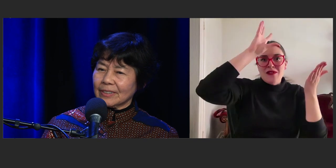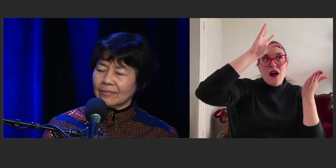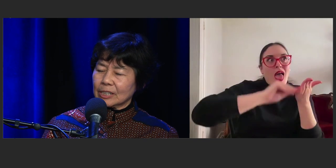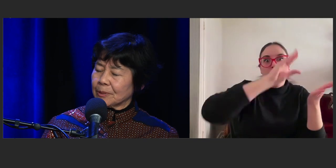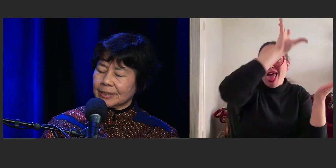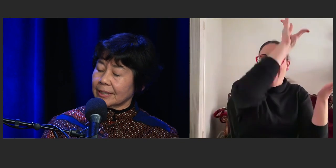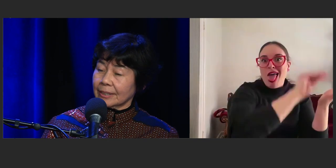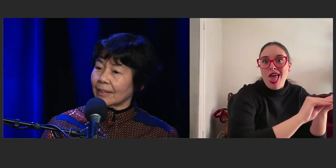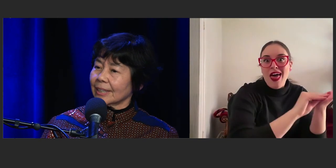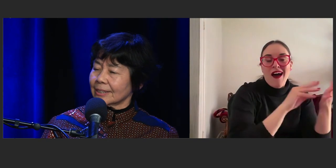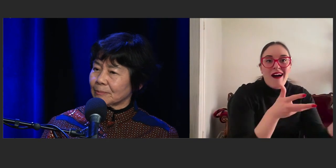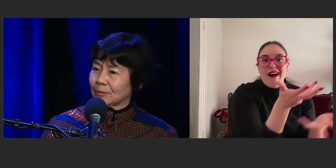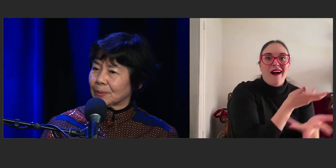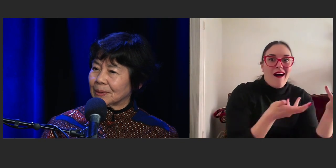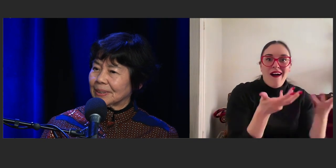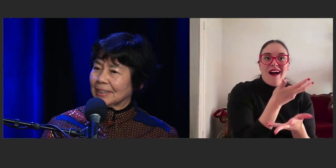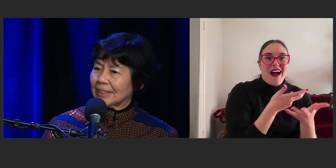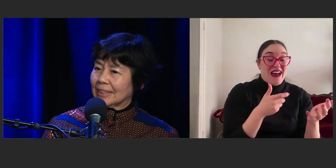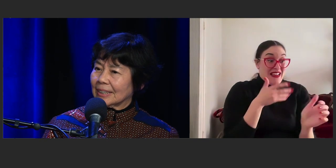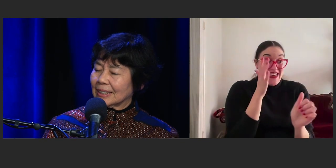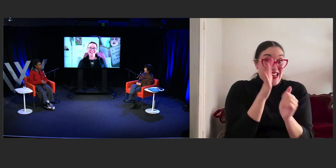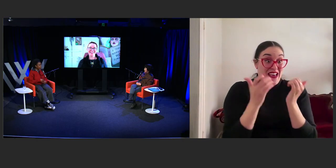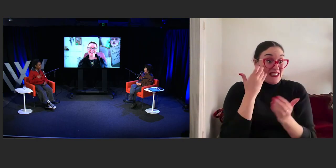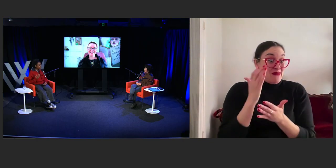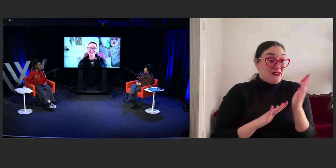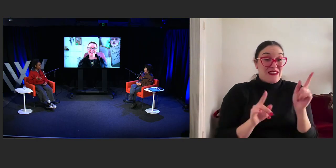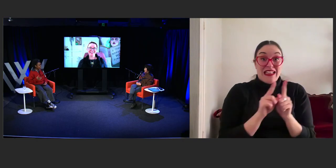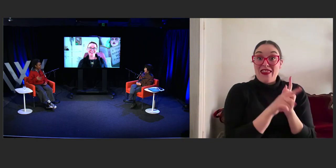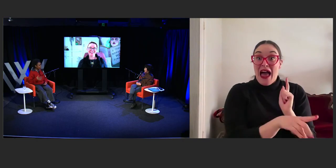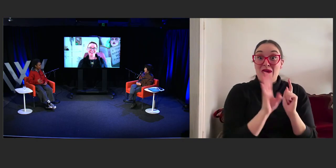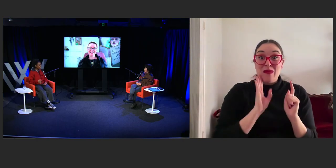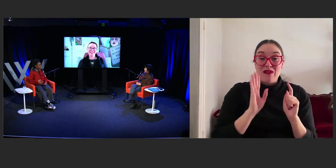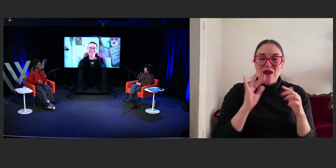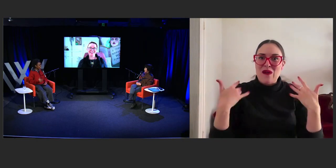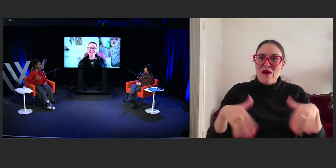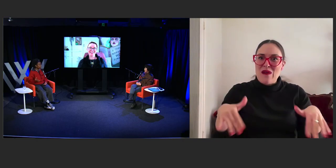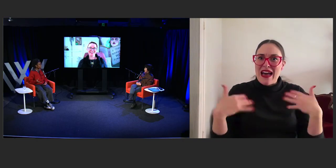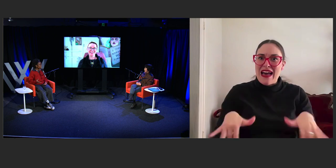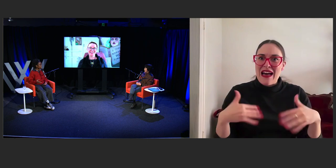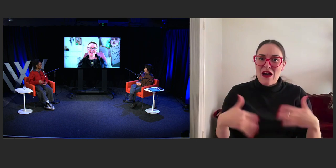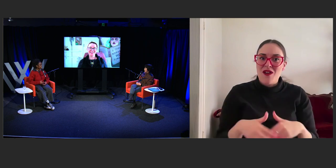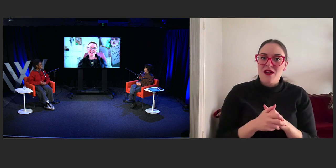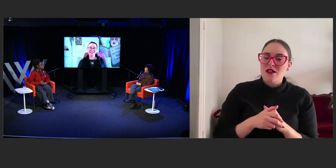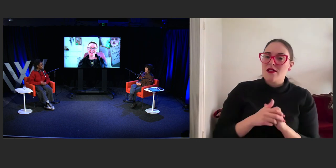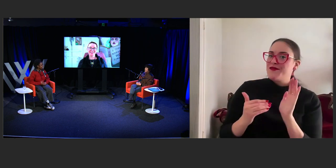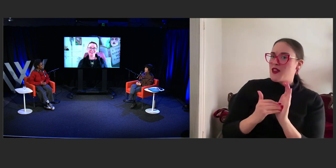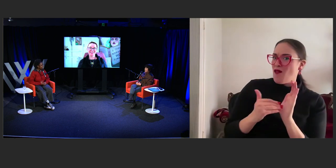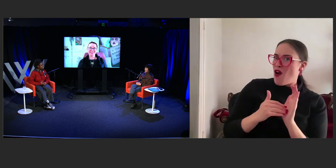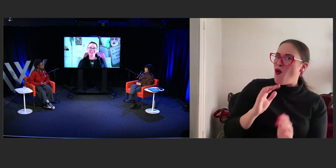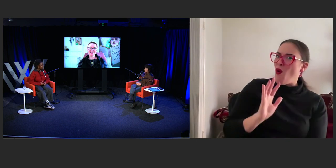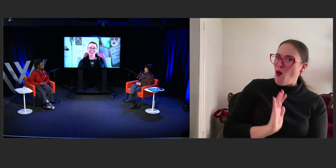I've never experienced anything like it before. That's really interesting. What does the process of co-writing kind of look like? Well, for us,